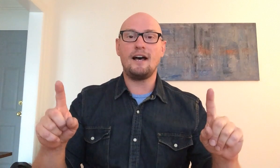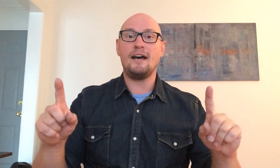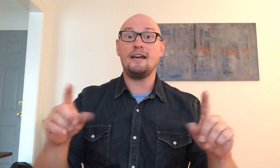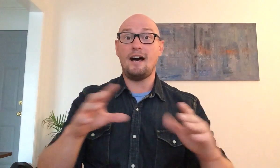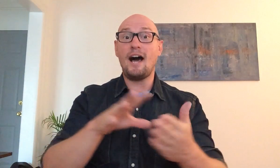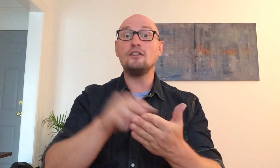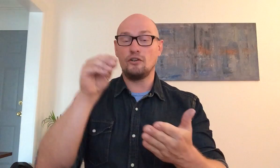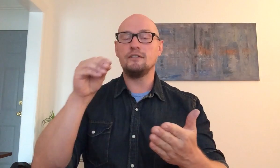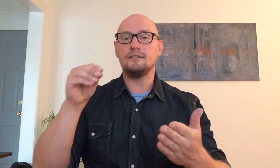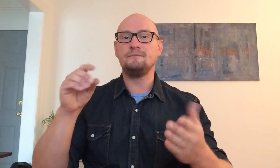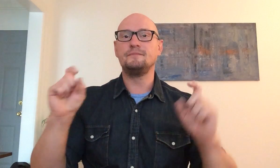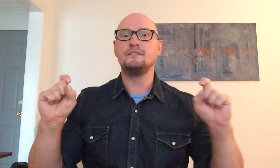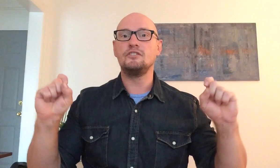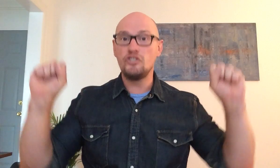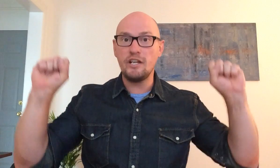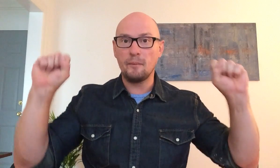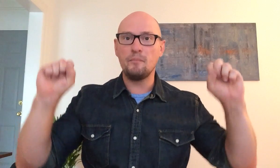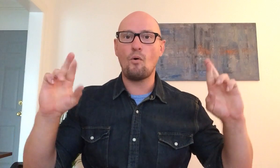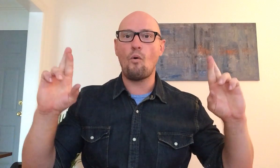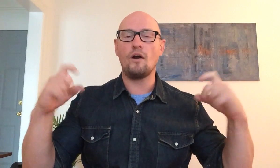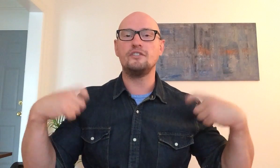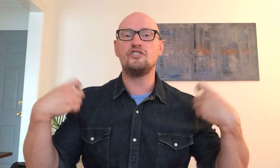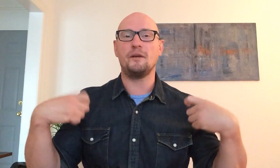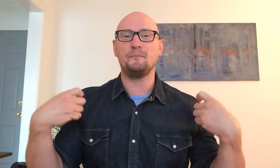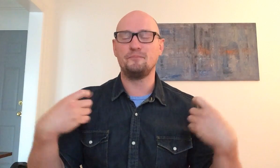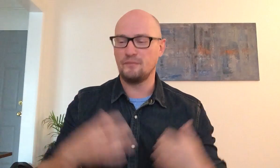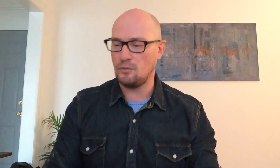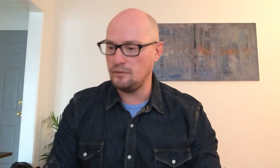I i learned gym or Jim cool